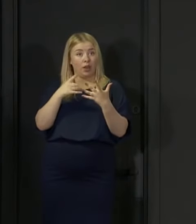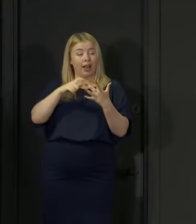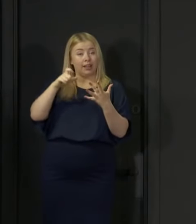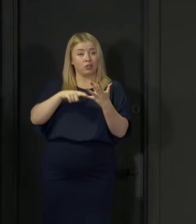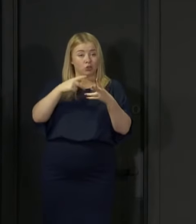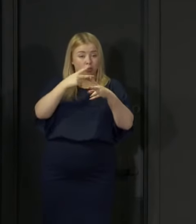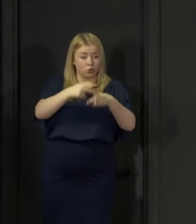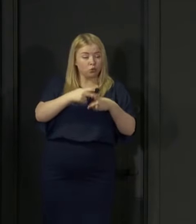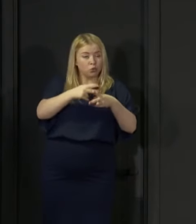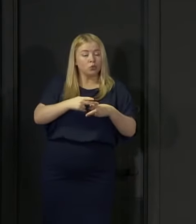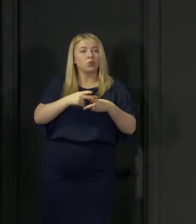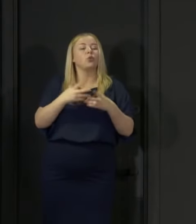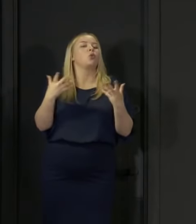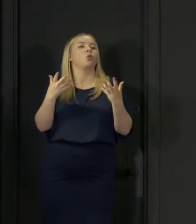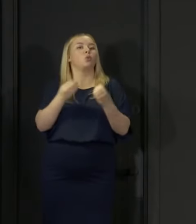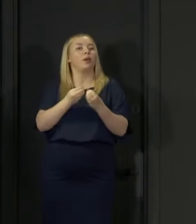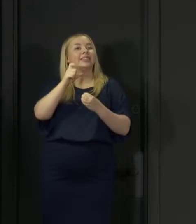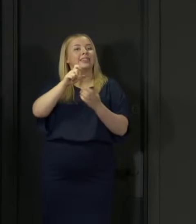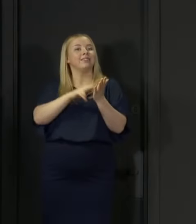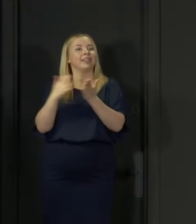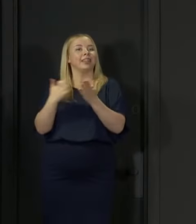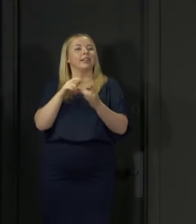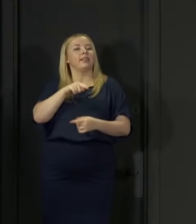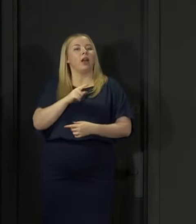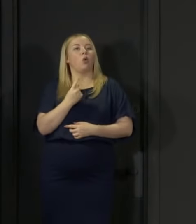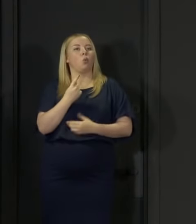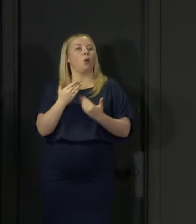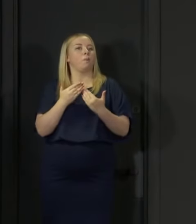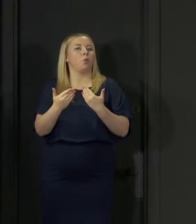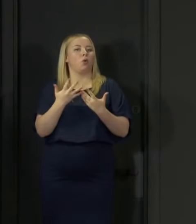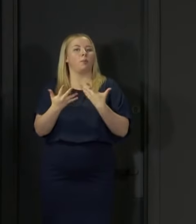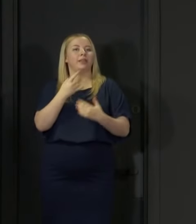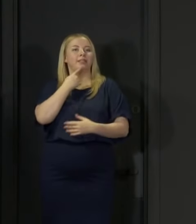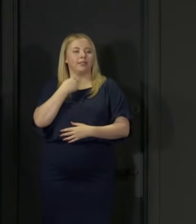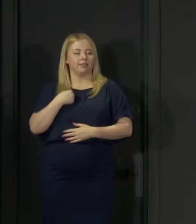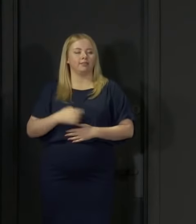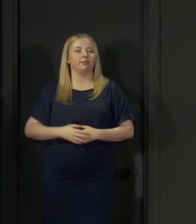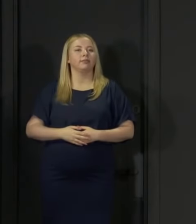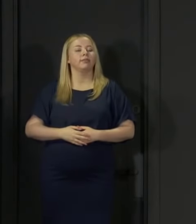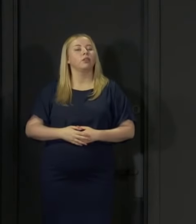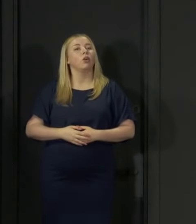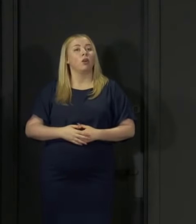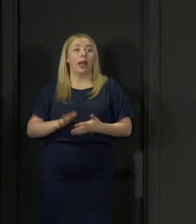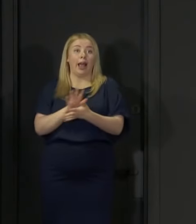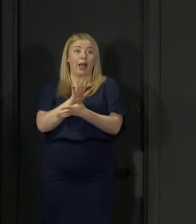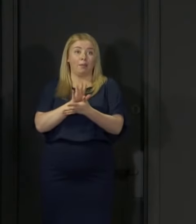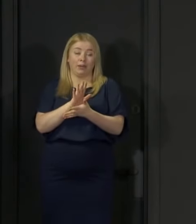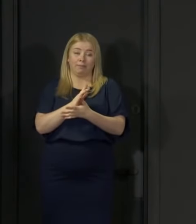is 1 more than yesterday. Finally, I am very pleased to say that, yet again during the past 24 hours, no deaths